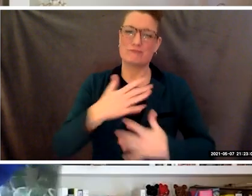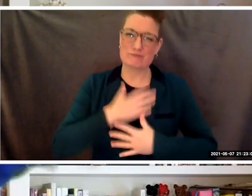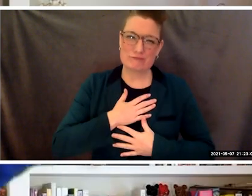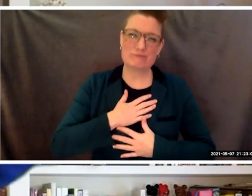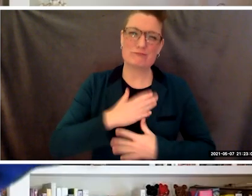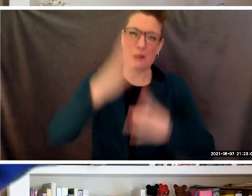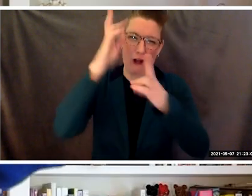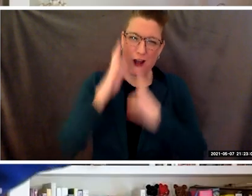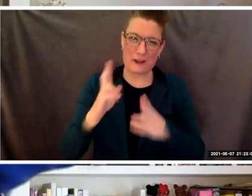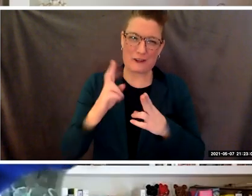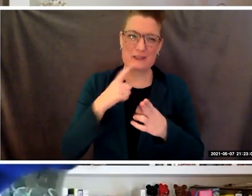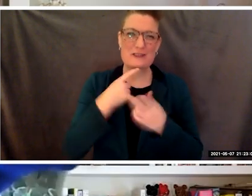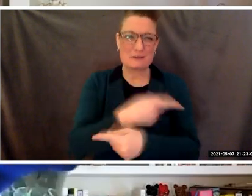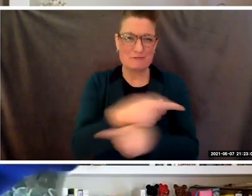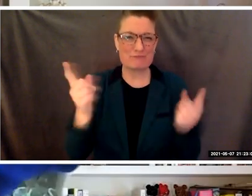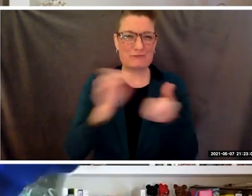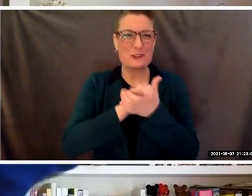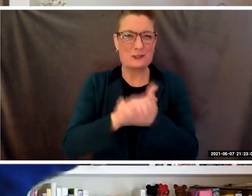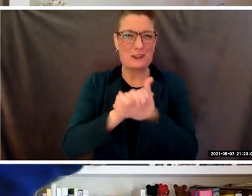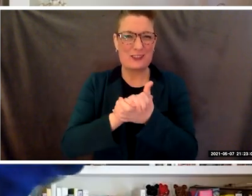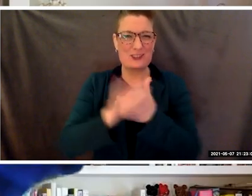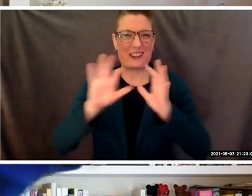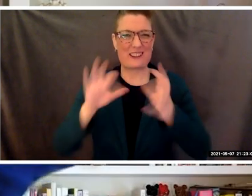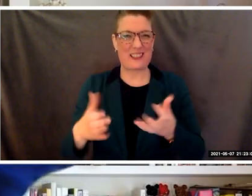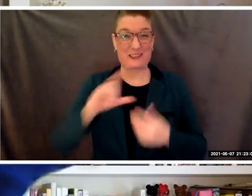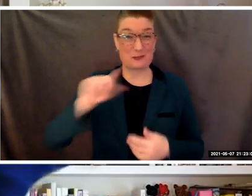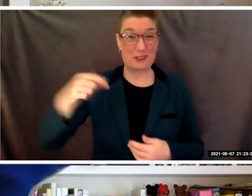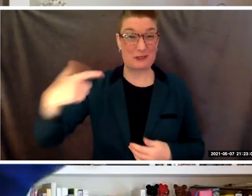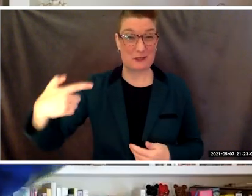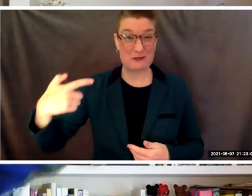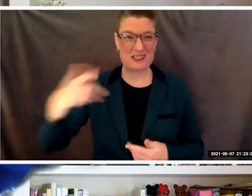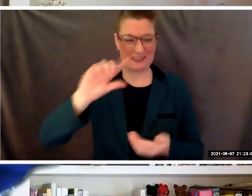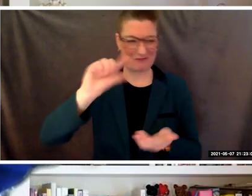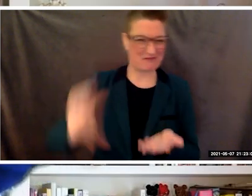of 2021 on your graduation achievement.